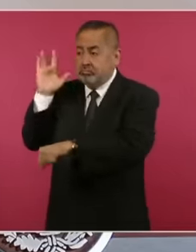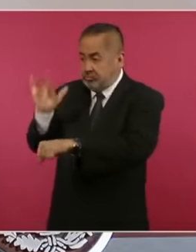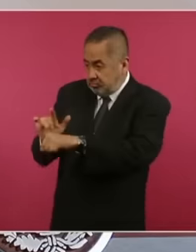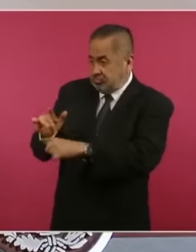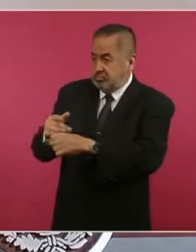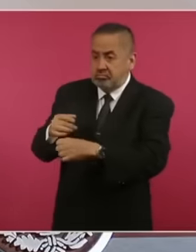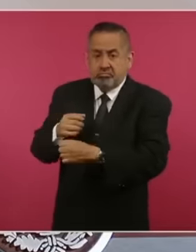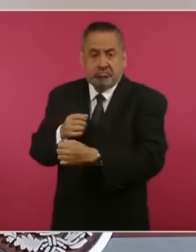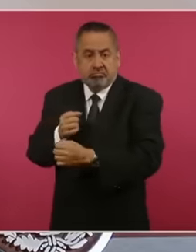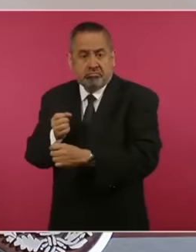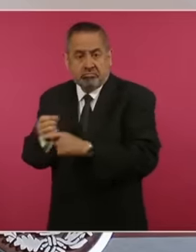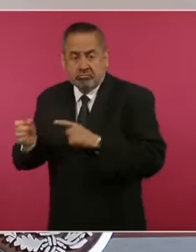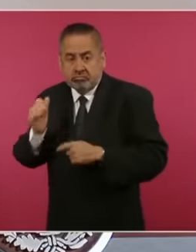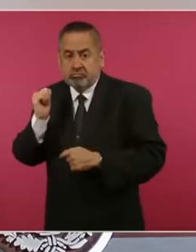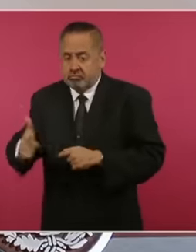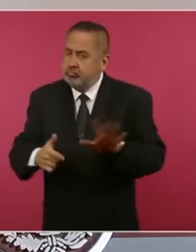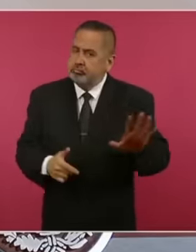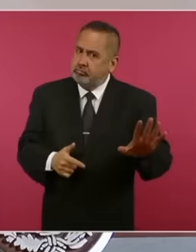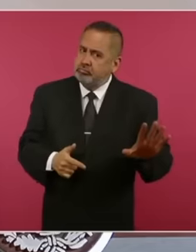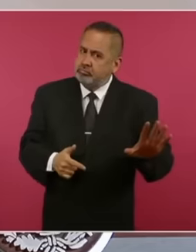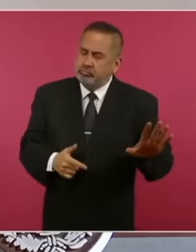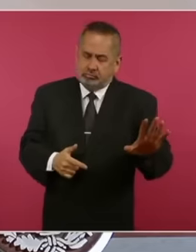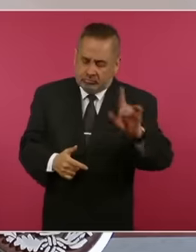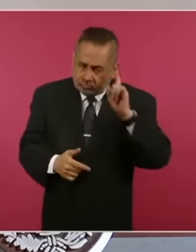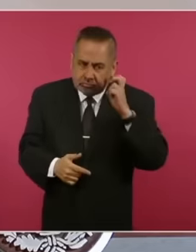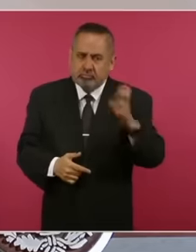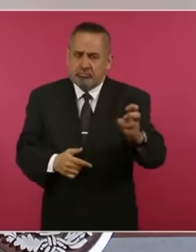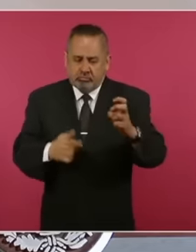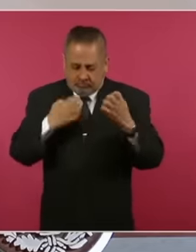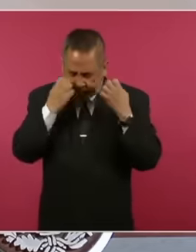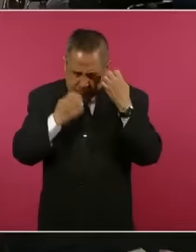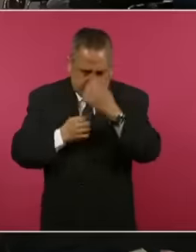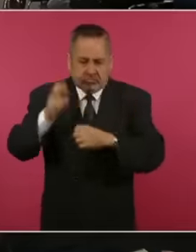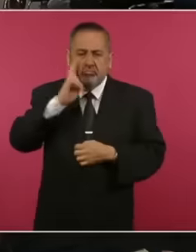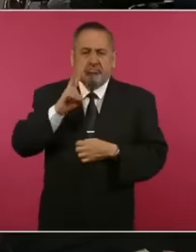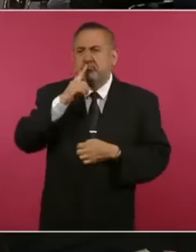should be explored and that is exactly what we are doing What consequences will it